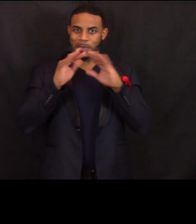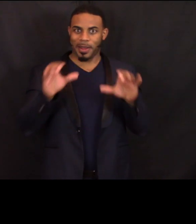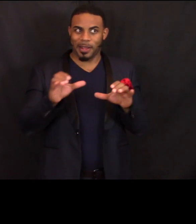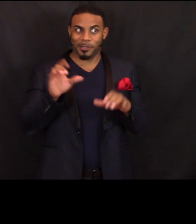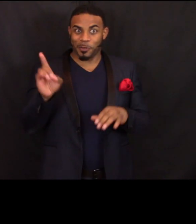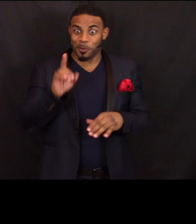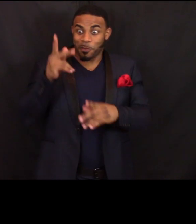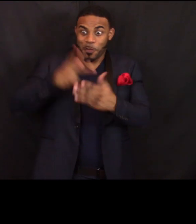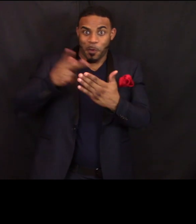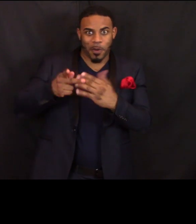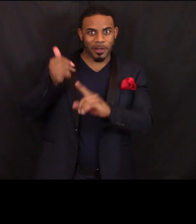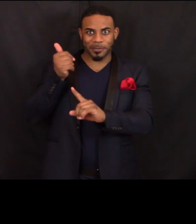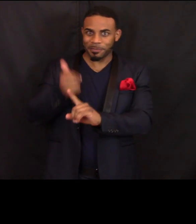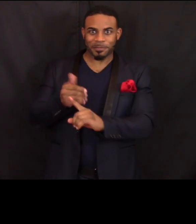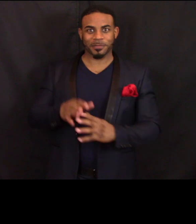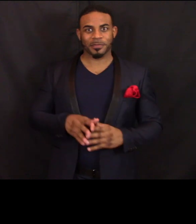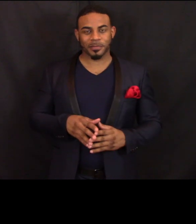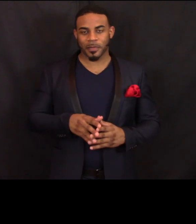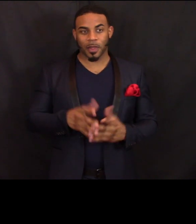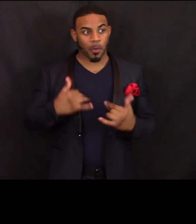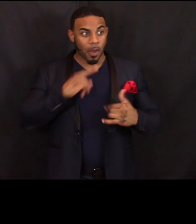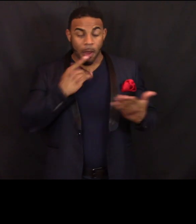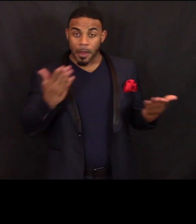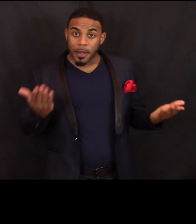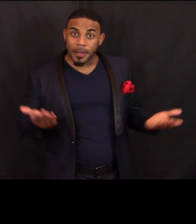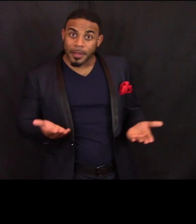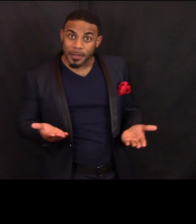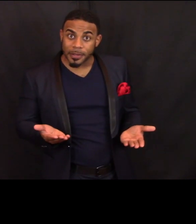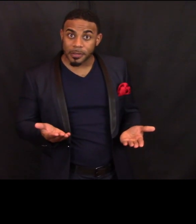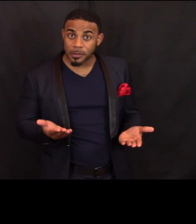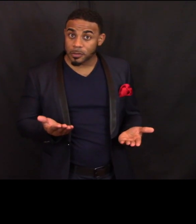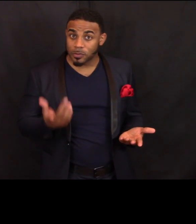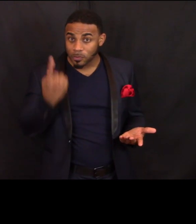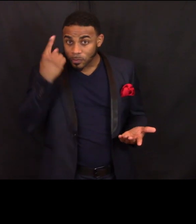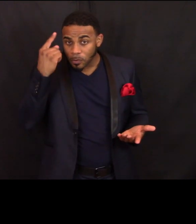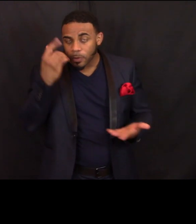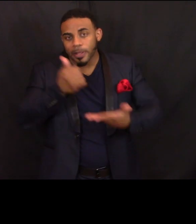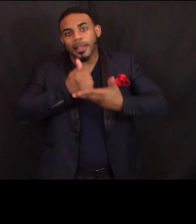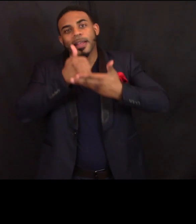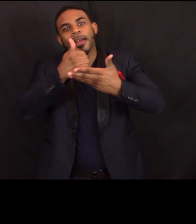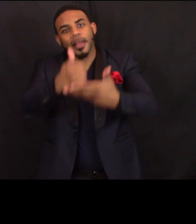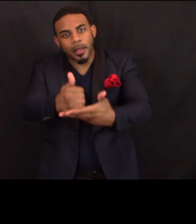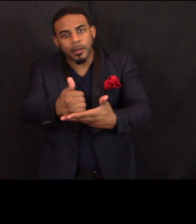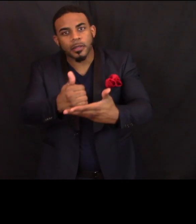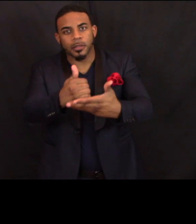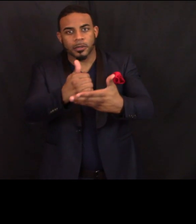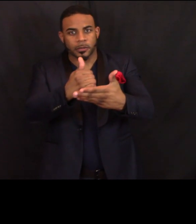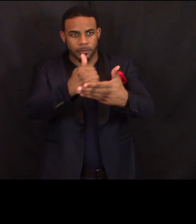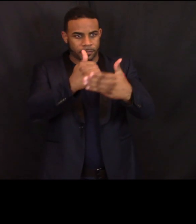and we are here to help you leverage your tax refund